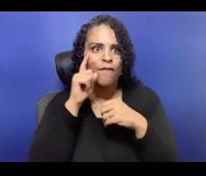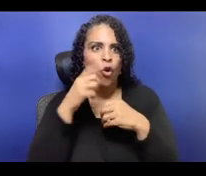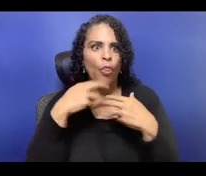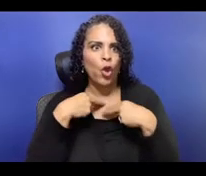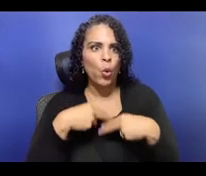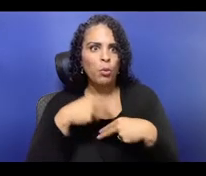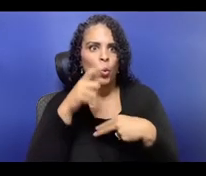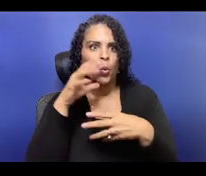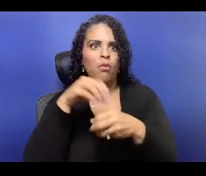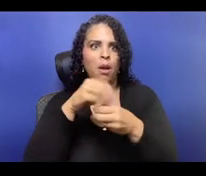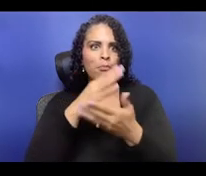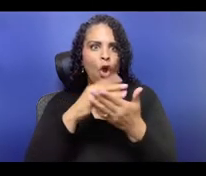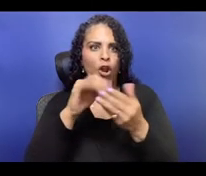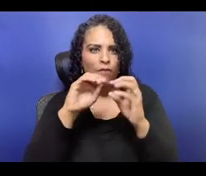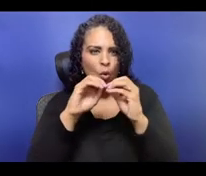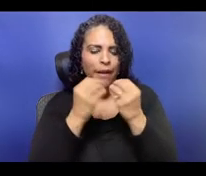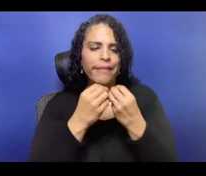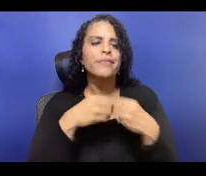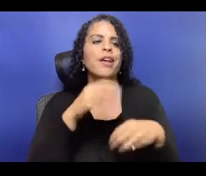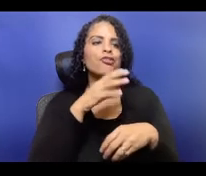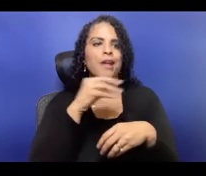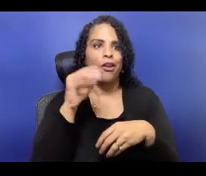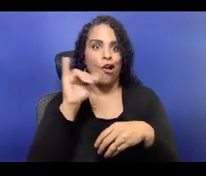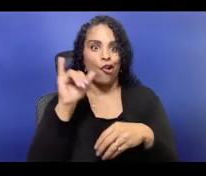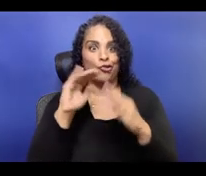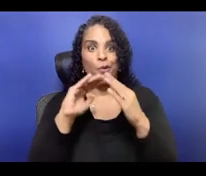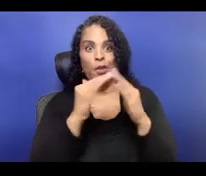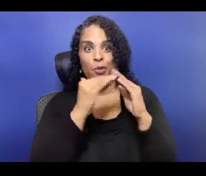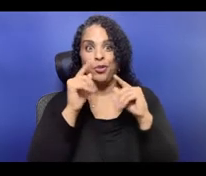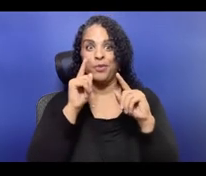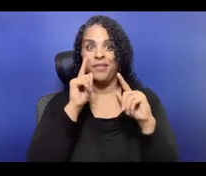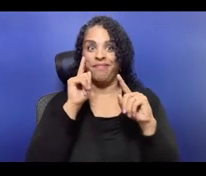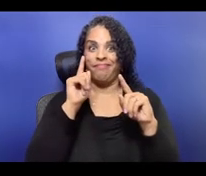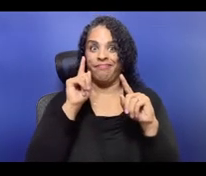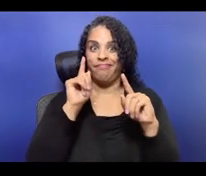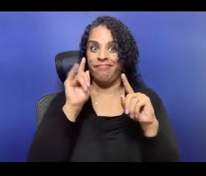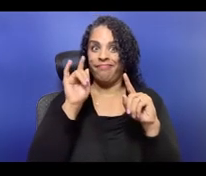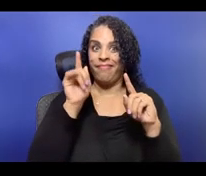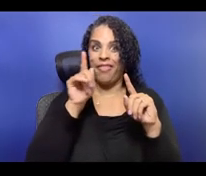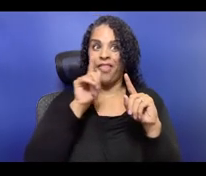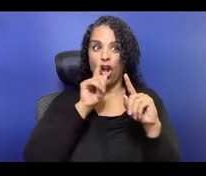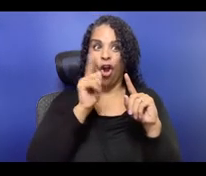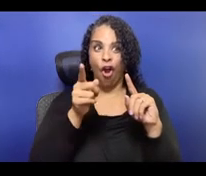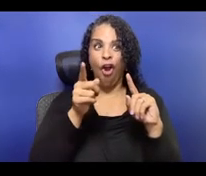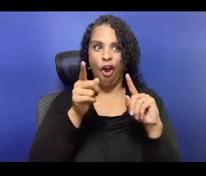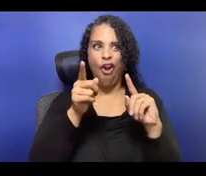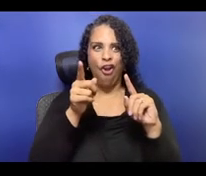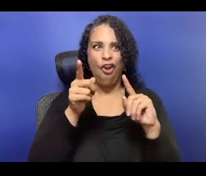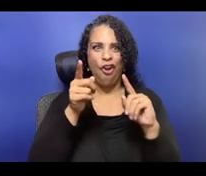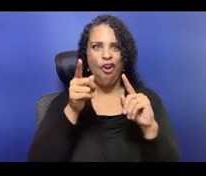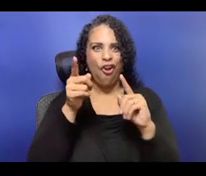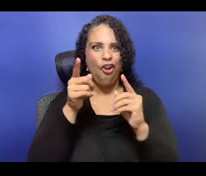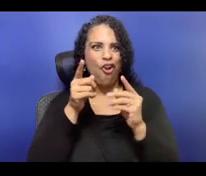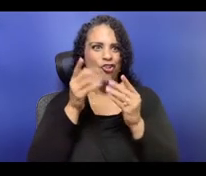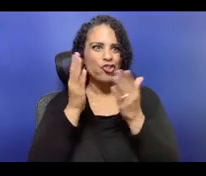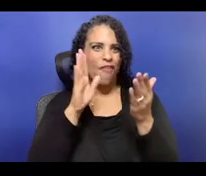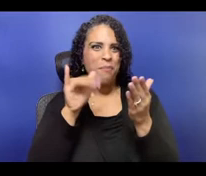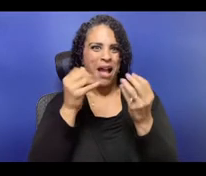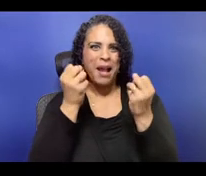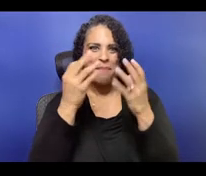and immediate divestment from fossil fuels. Our call today will be centered on the principle of publicly transparent budgeting.